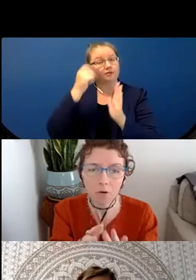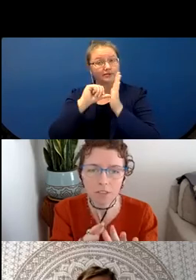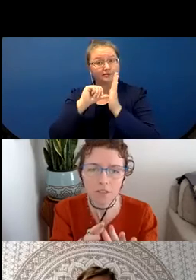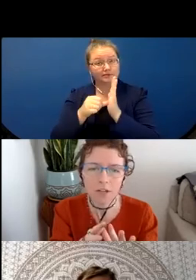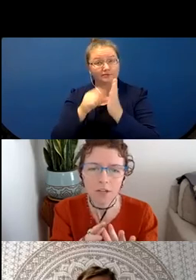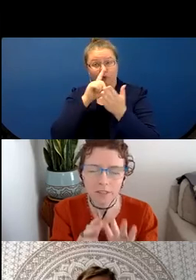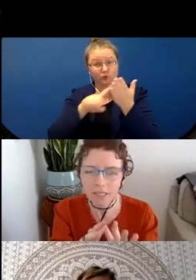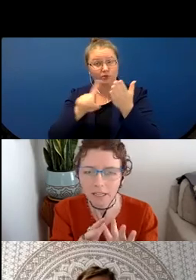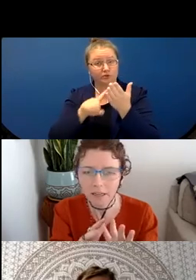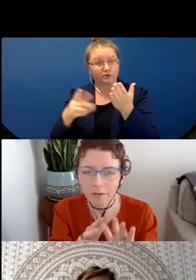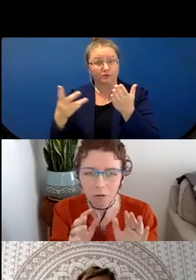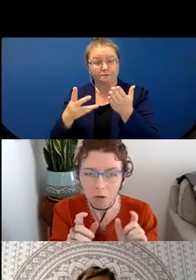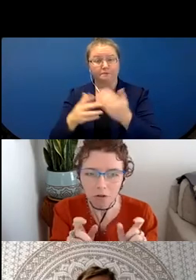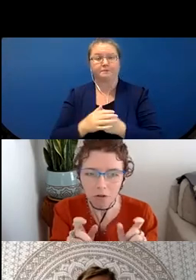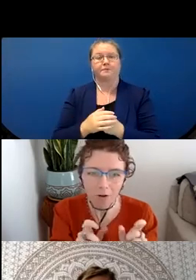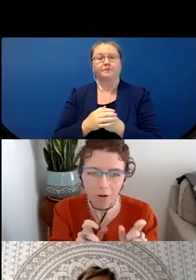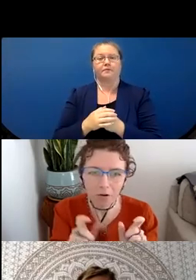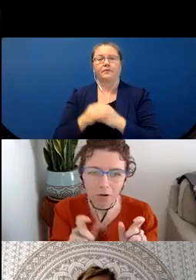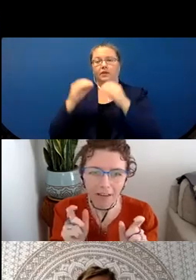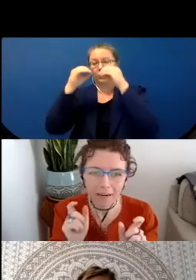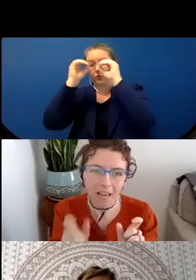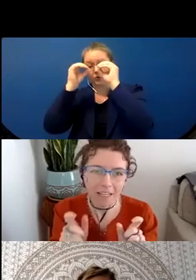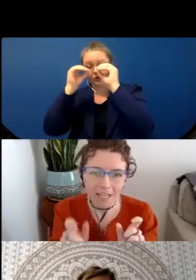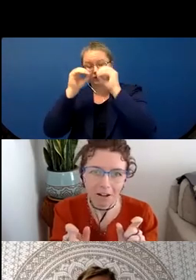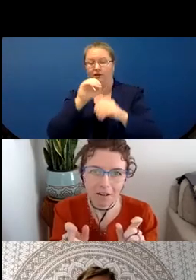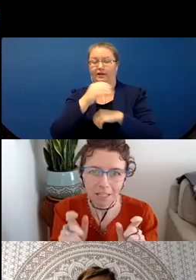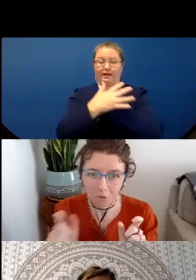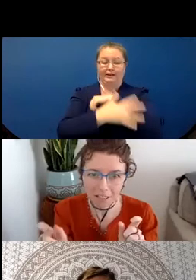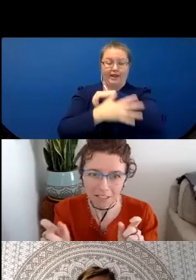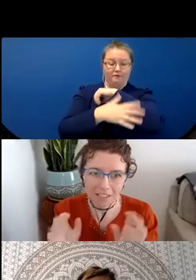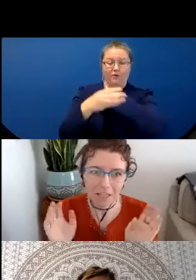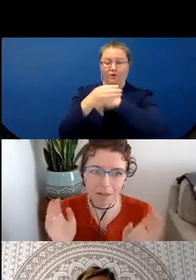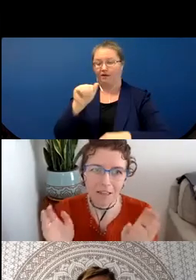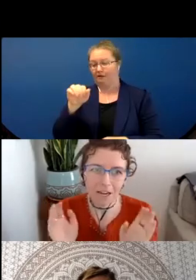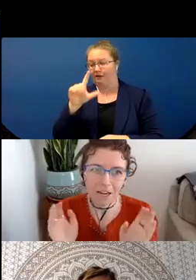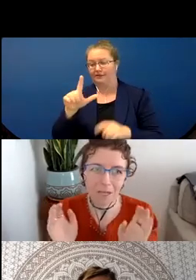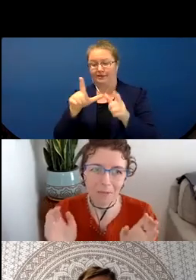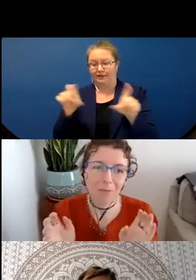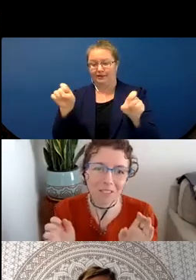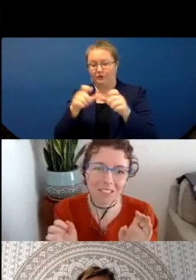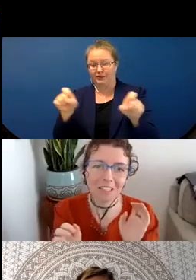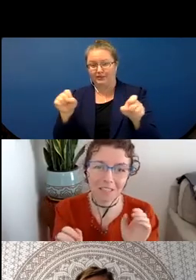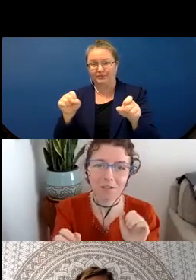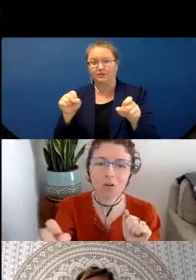if you Google Navajo and ASL linguistics - the thing that comes up the most is classificatory